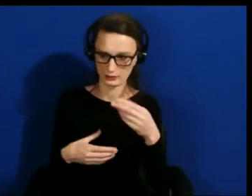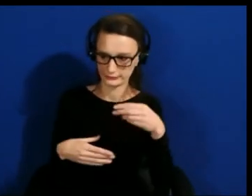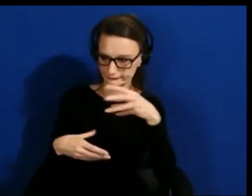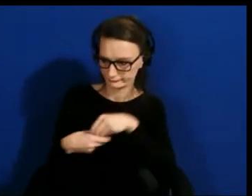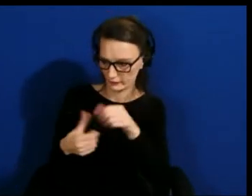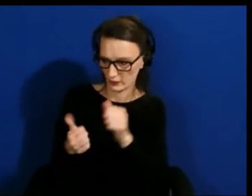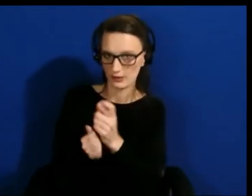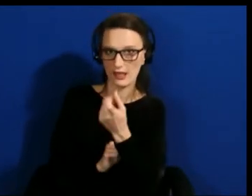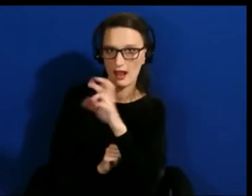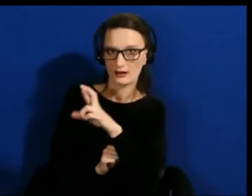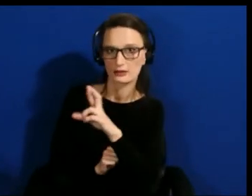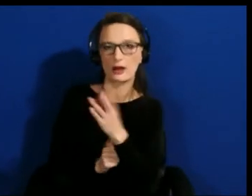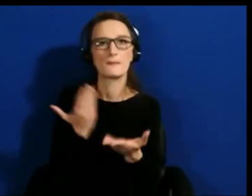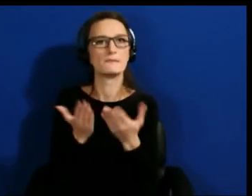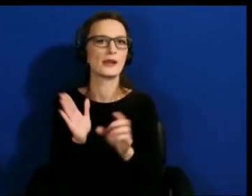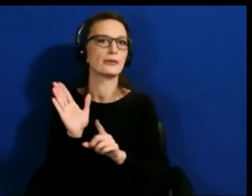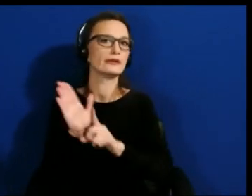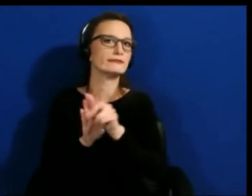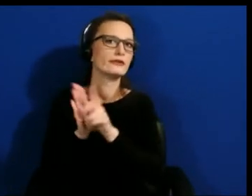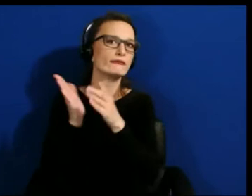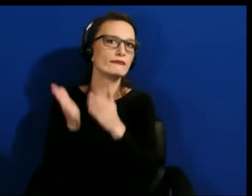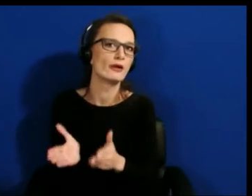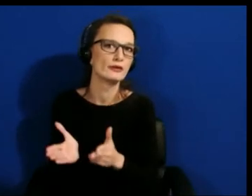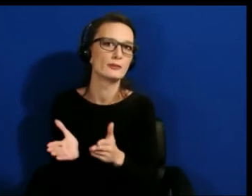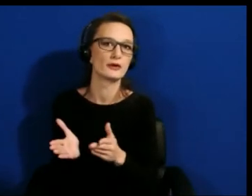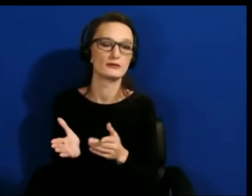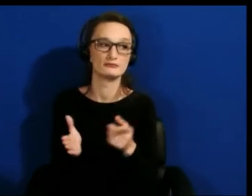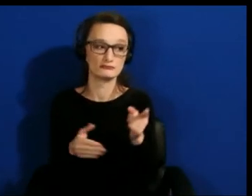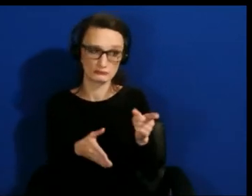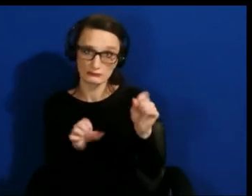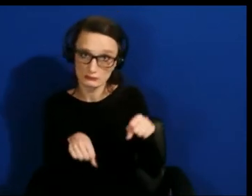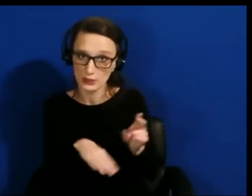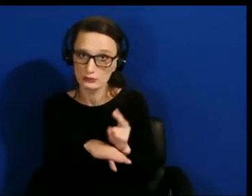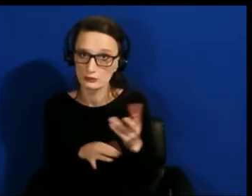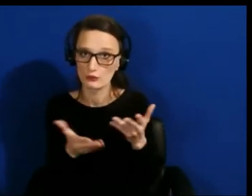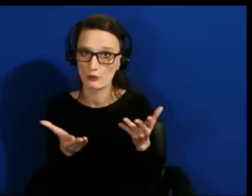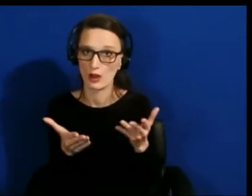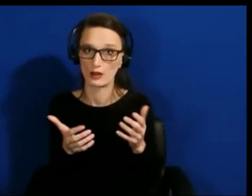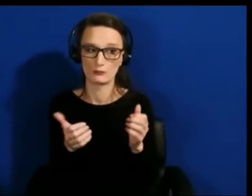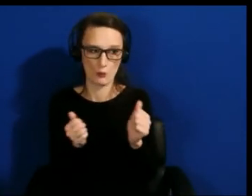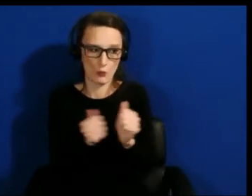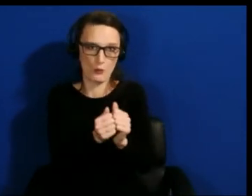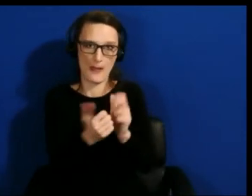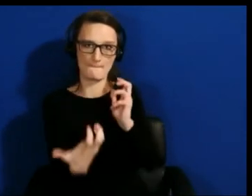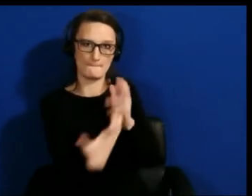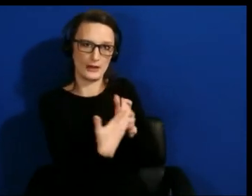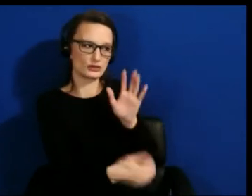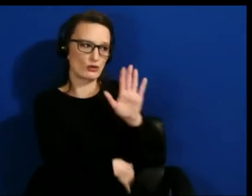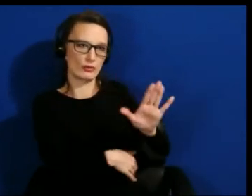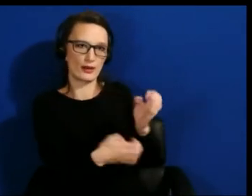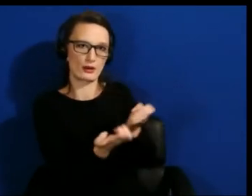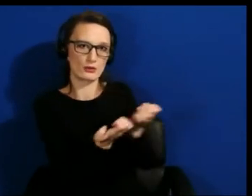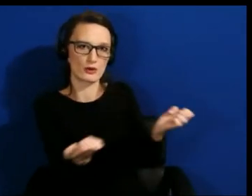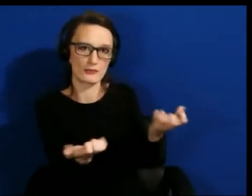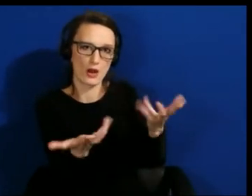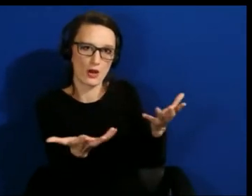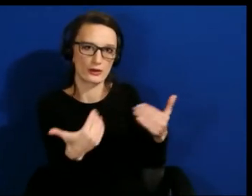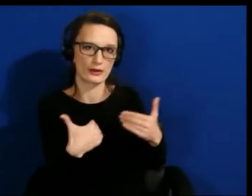what can they use? With the equipment they have and everything else. So that's just a starting point.